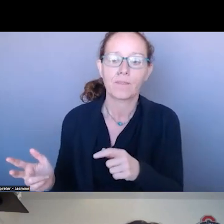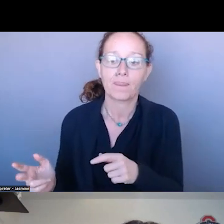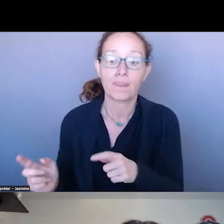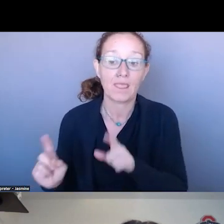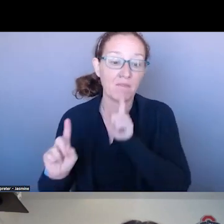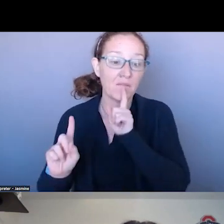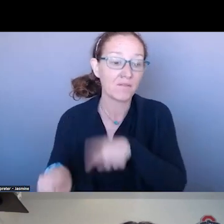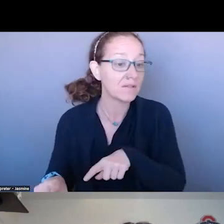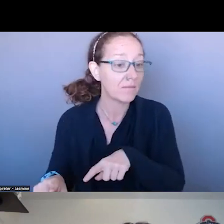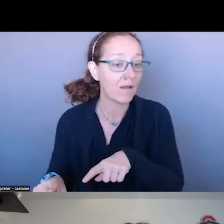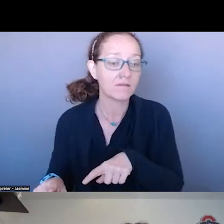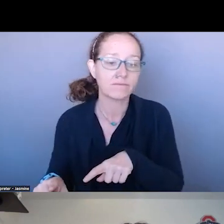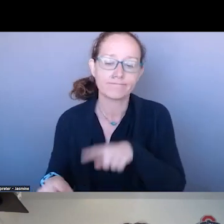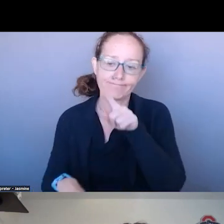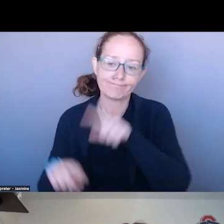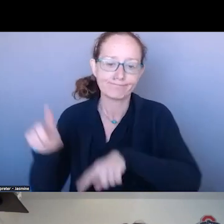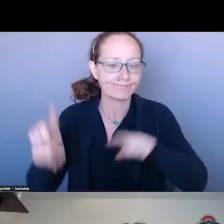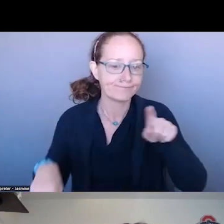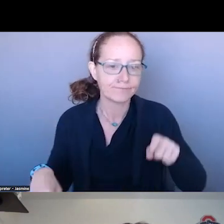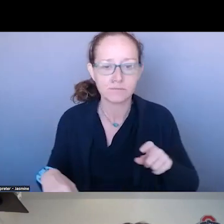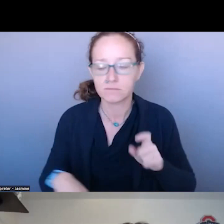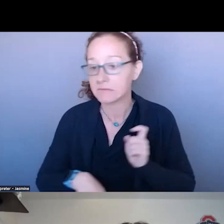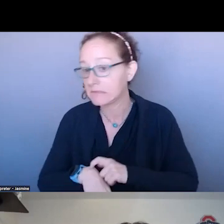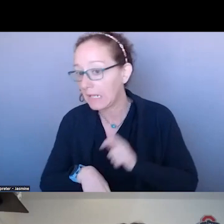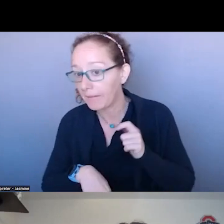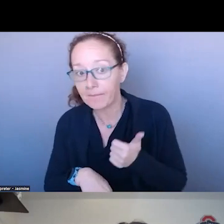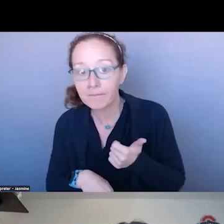TIMELINESS OR WILLINGNESS TO SHOW UP.